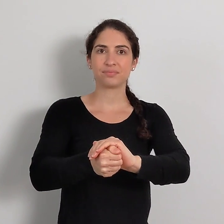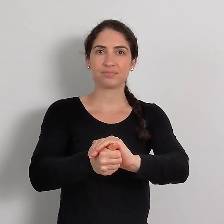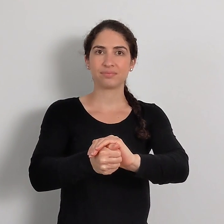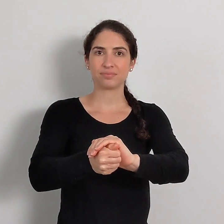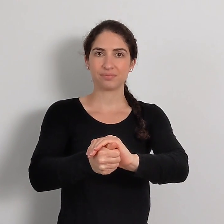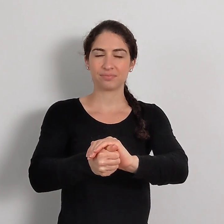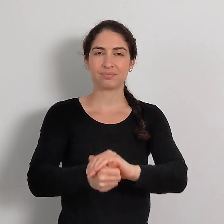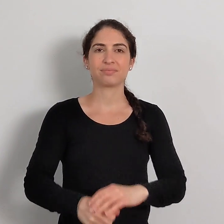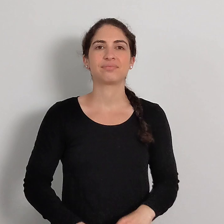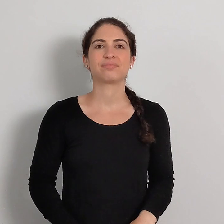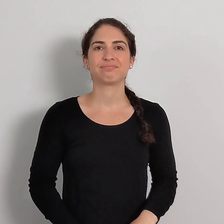TURTLE